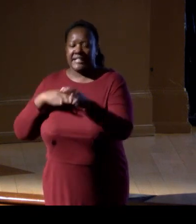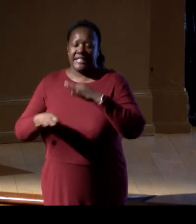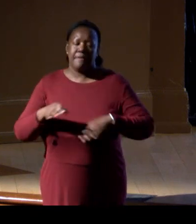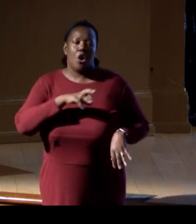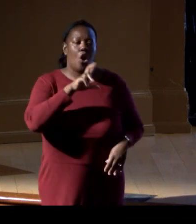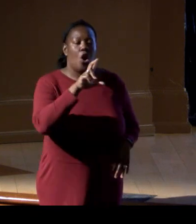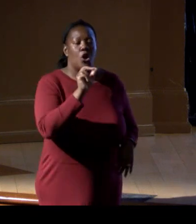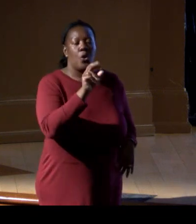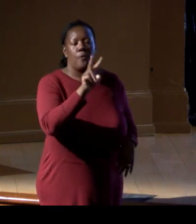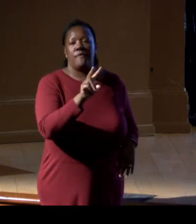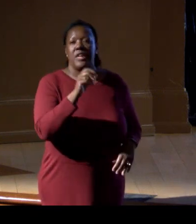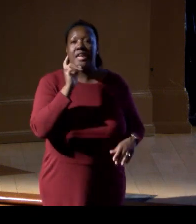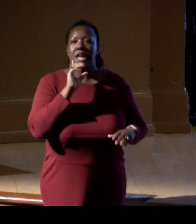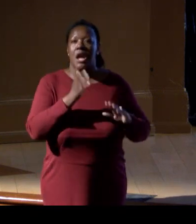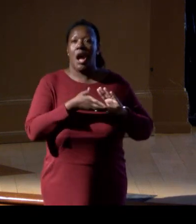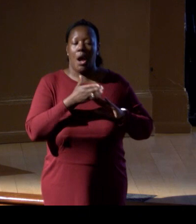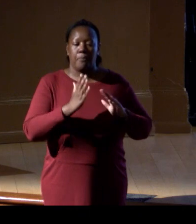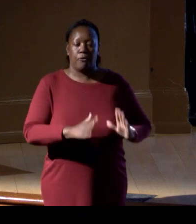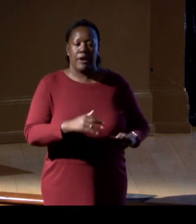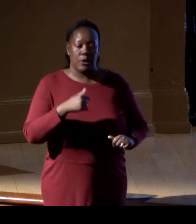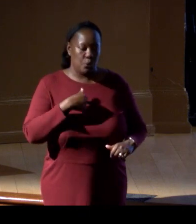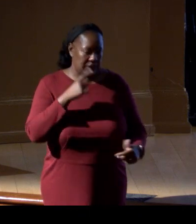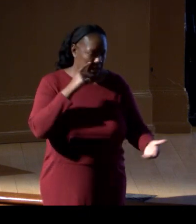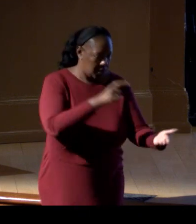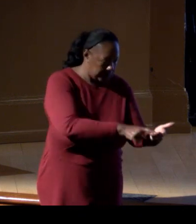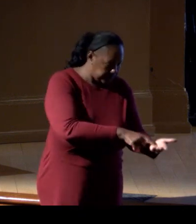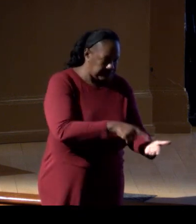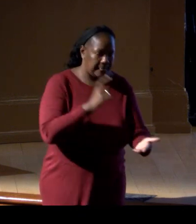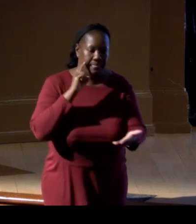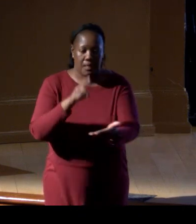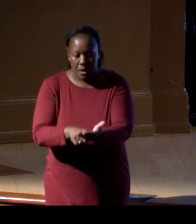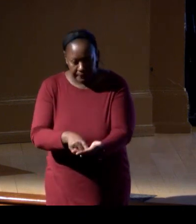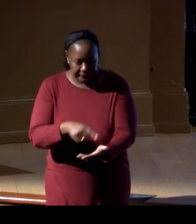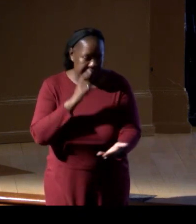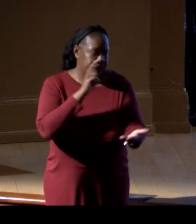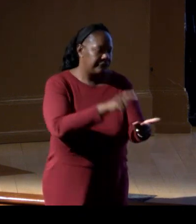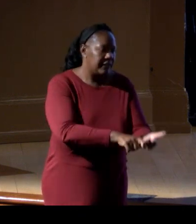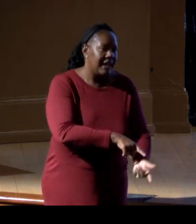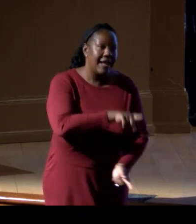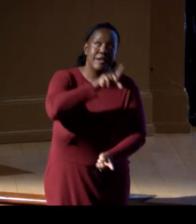because they've seen something they've never seen, and, "Do we need to report it to the regulators?"